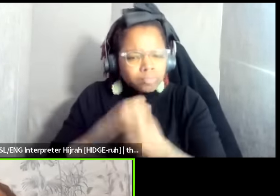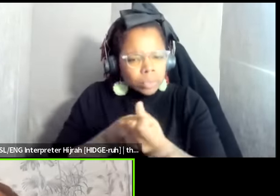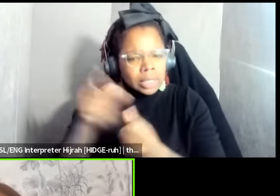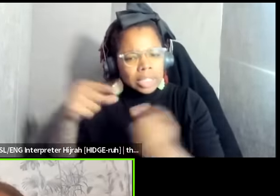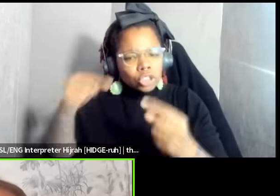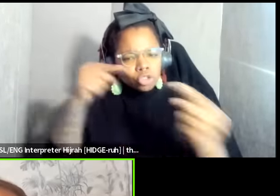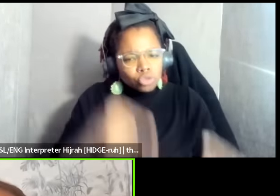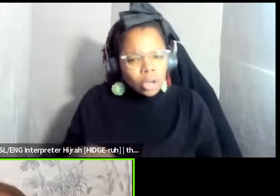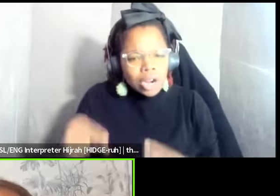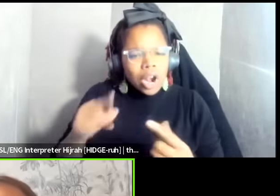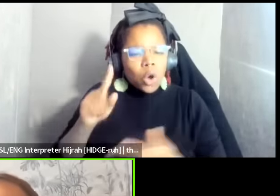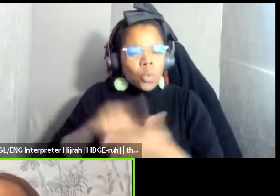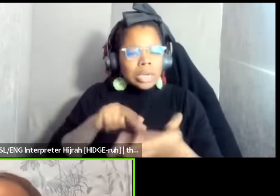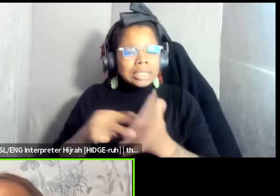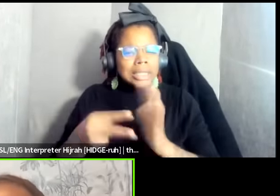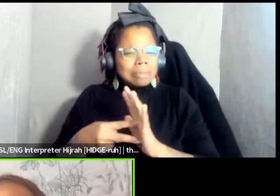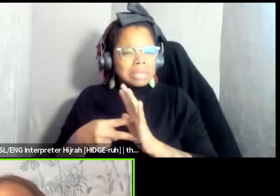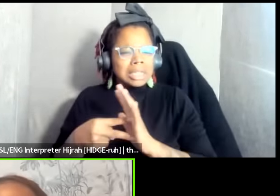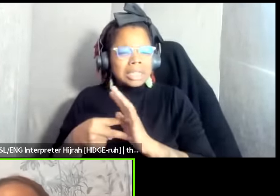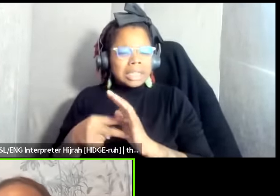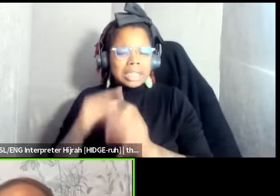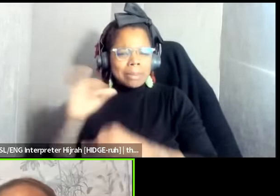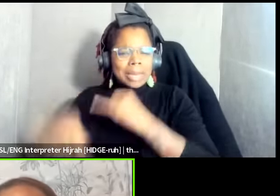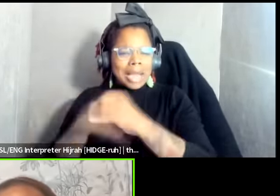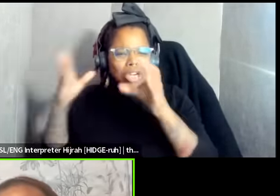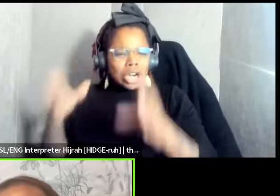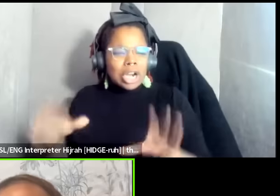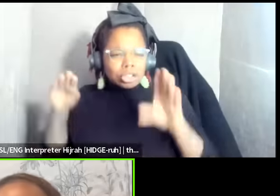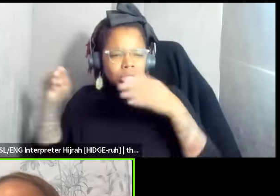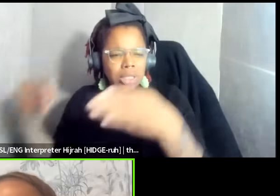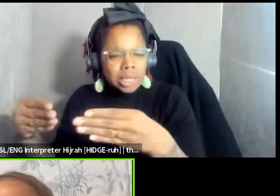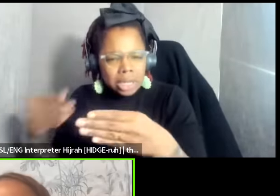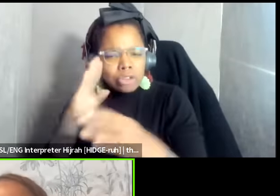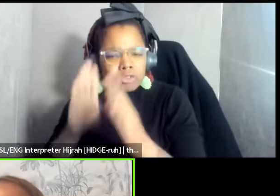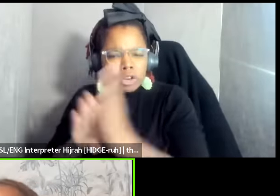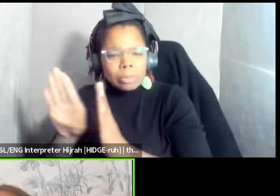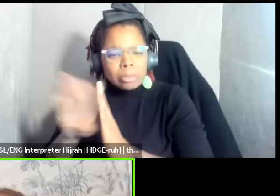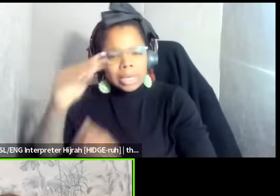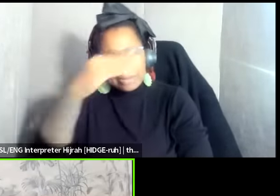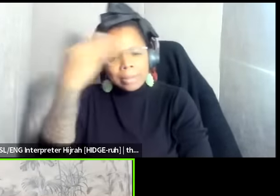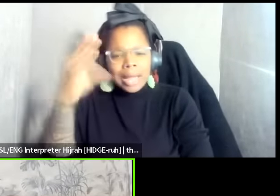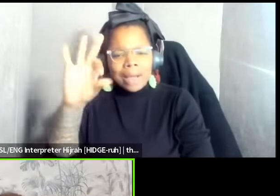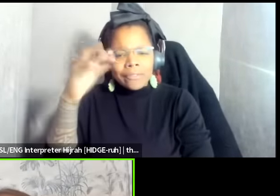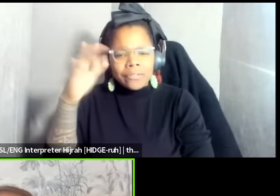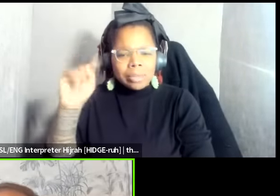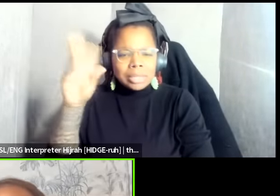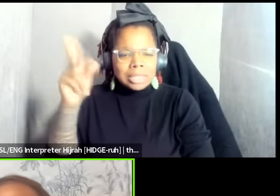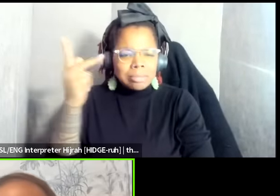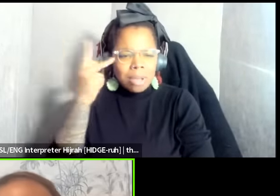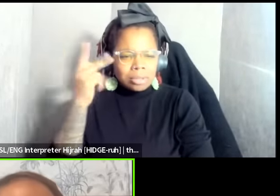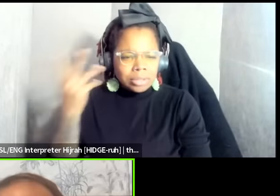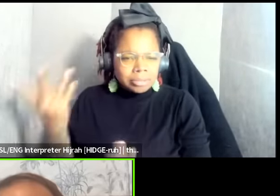be an internationalist as a part of building your black feminist politic welcome Barbara